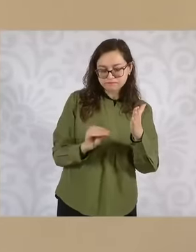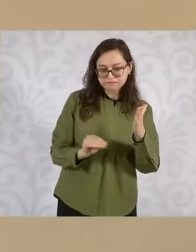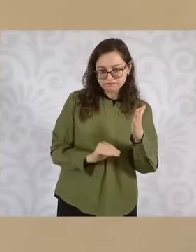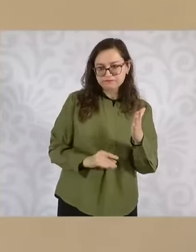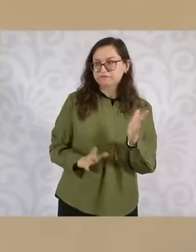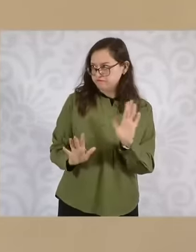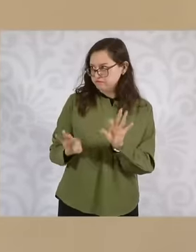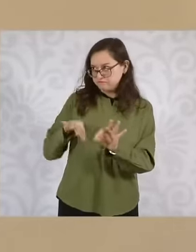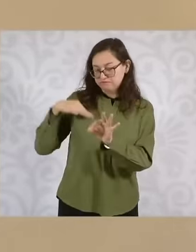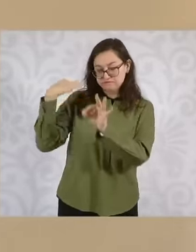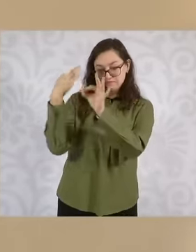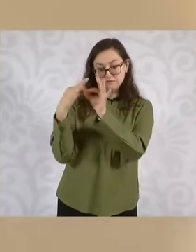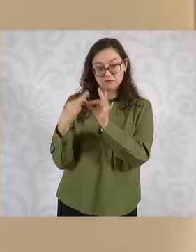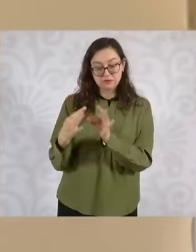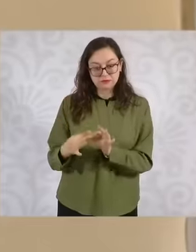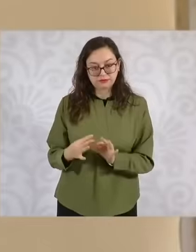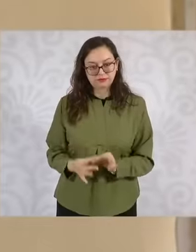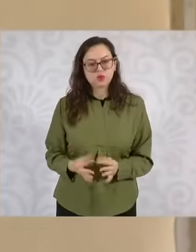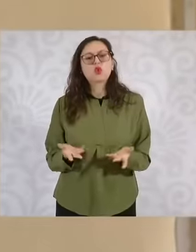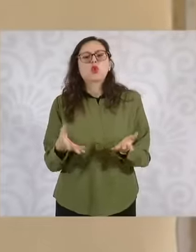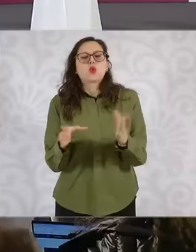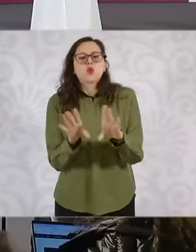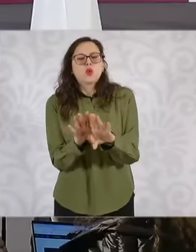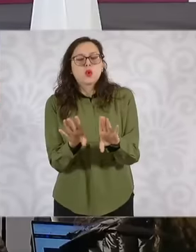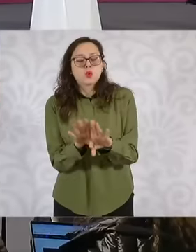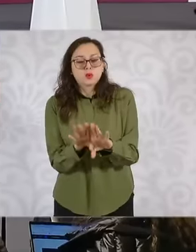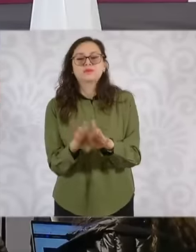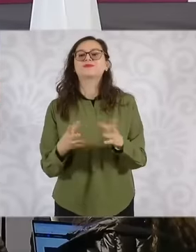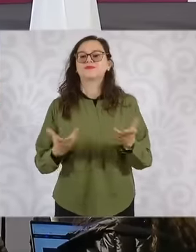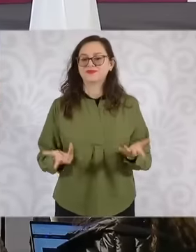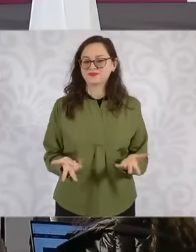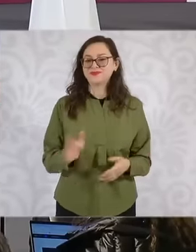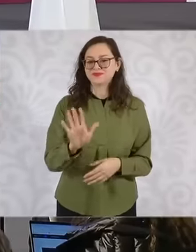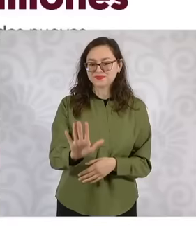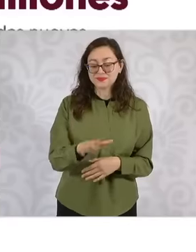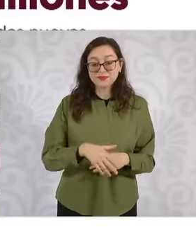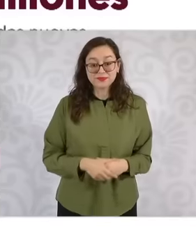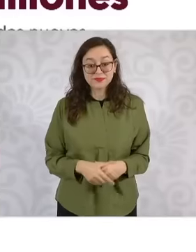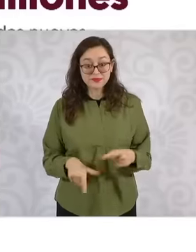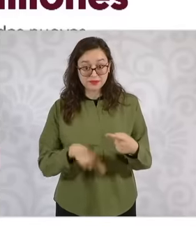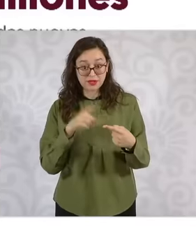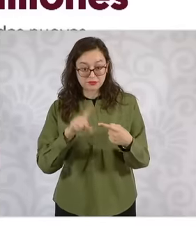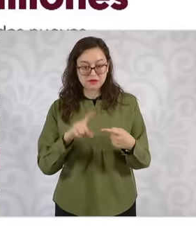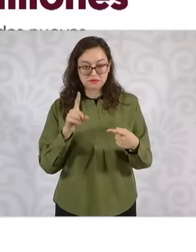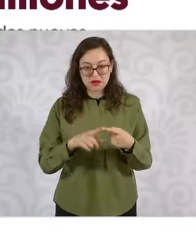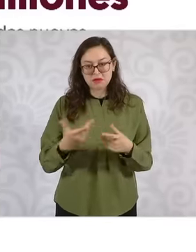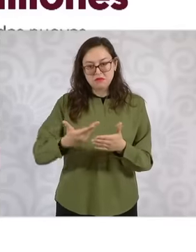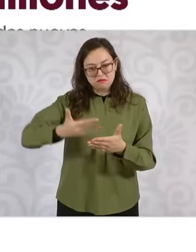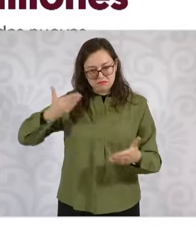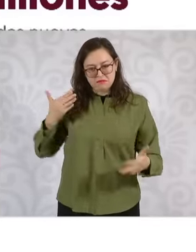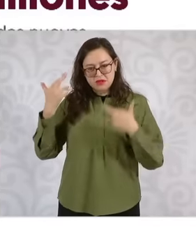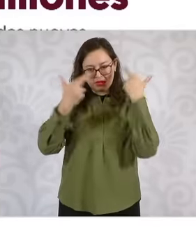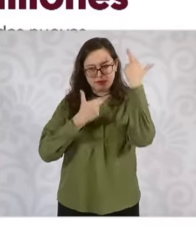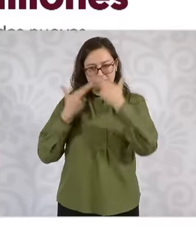from a diagnosis that has been carried out for several years by the